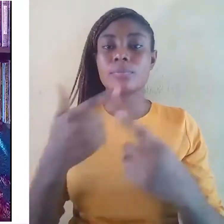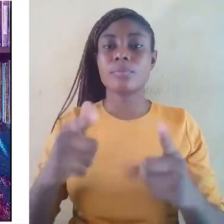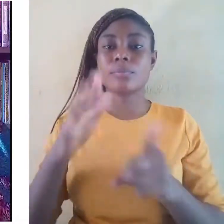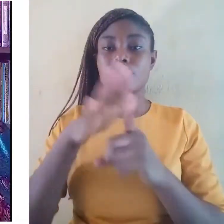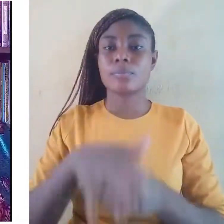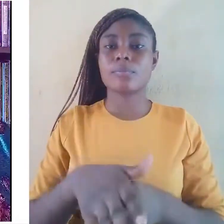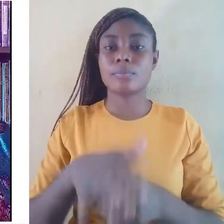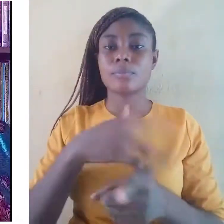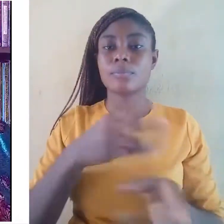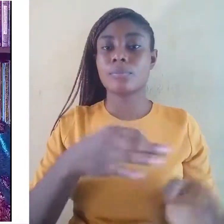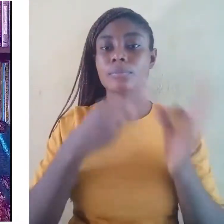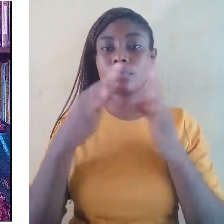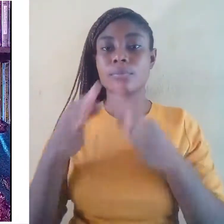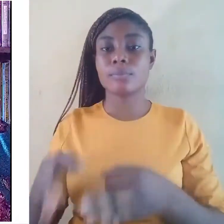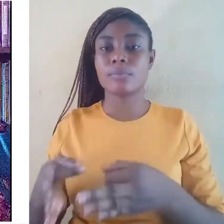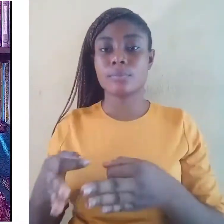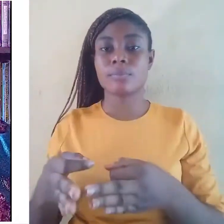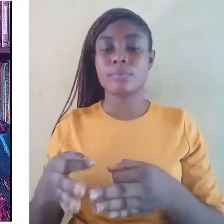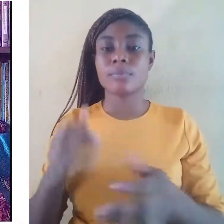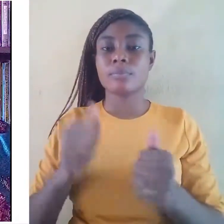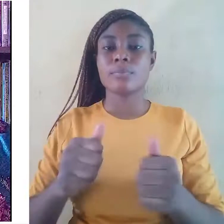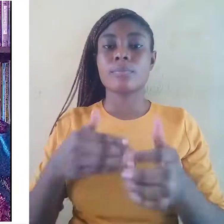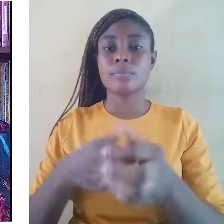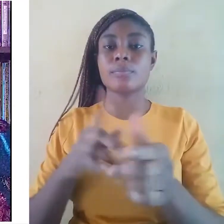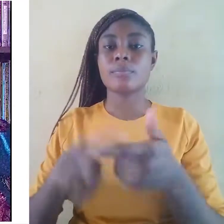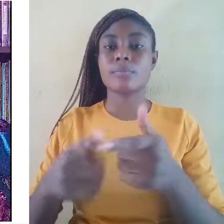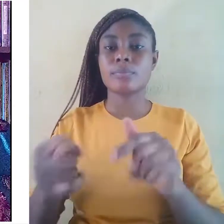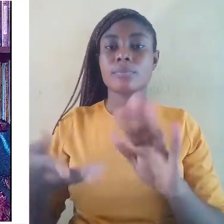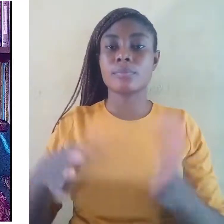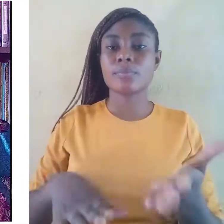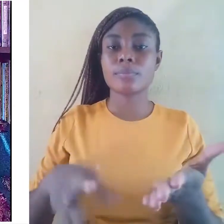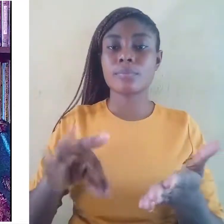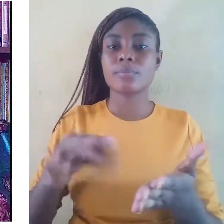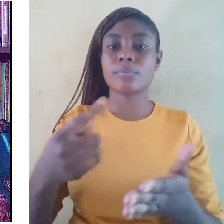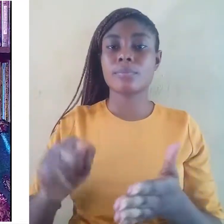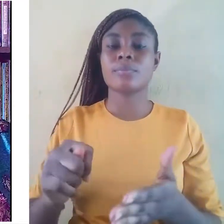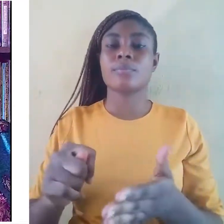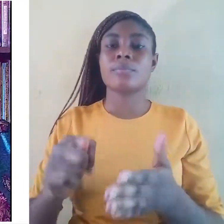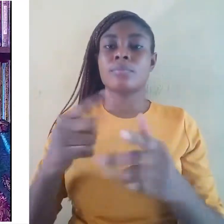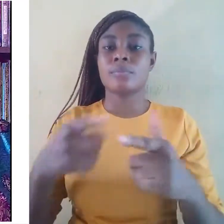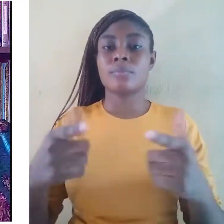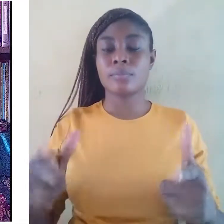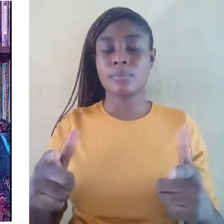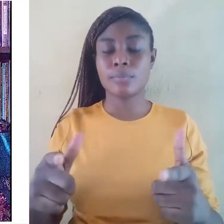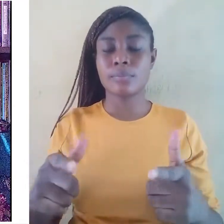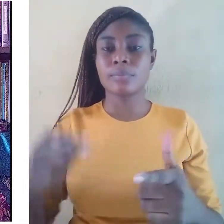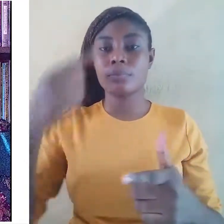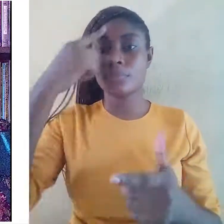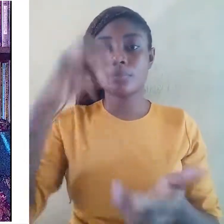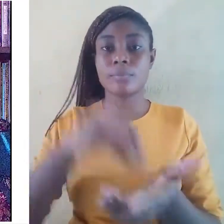lead to the demise of the oppressed languages. In the context of use of these labels, majority languages enjoy many privileges.